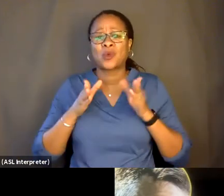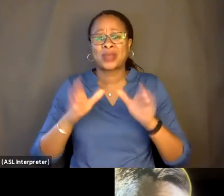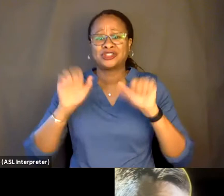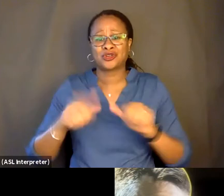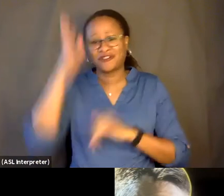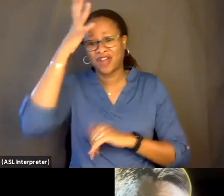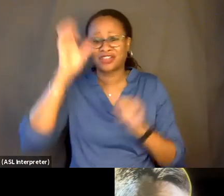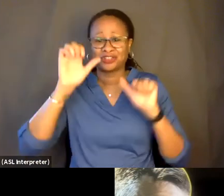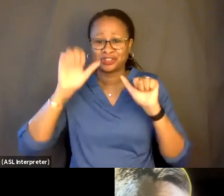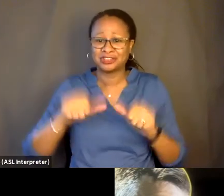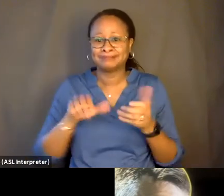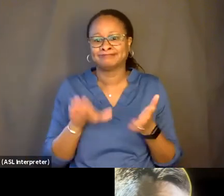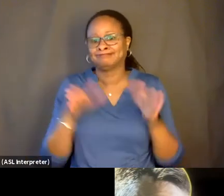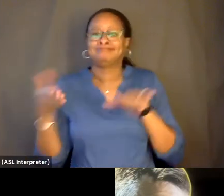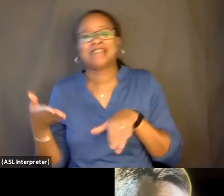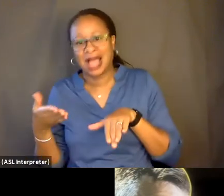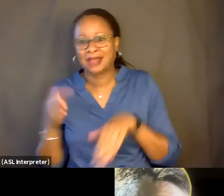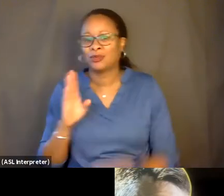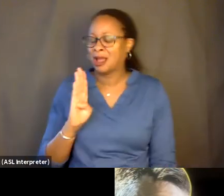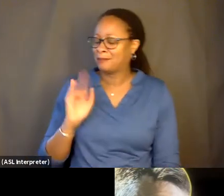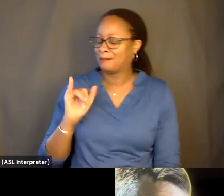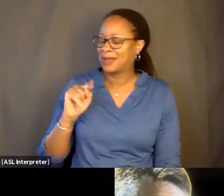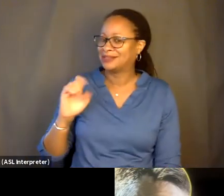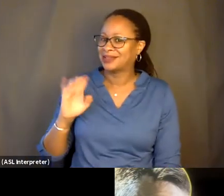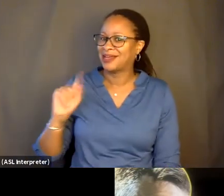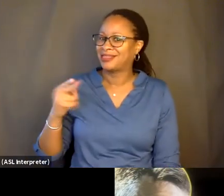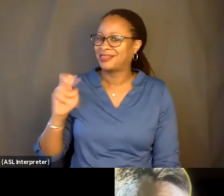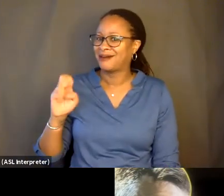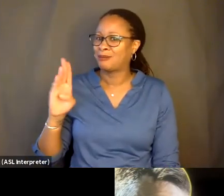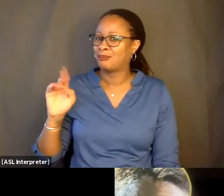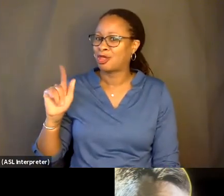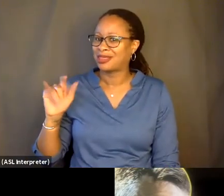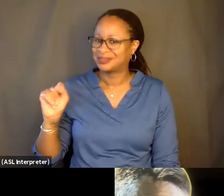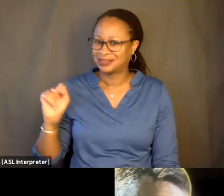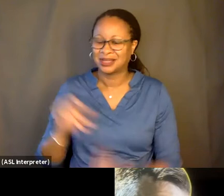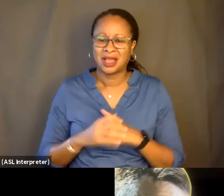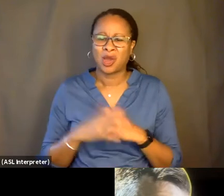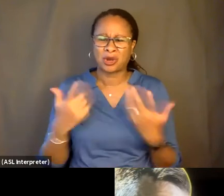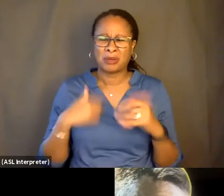the bullet and then kind of crossing things off that might seem too ambitious or breaking them down